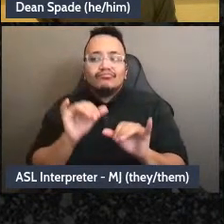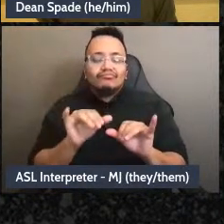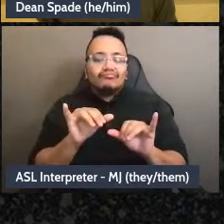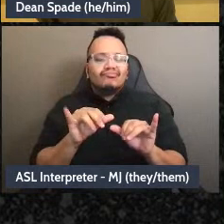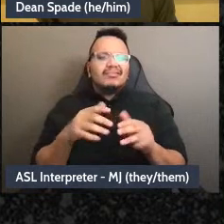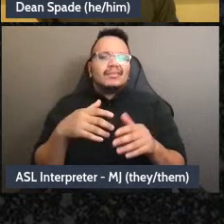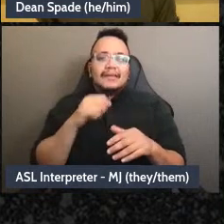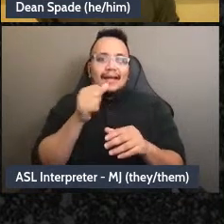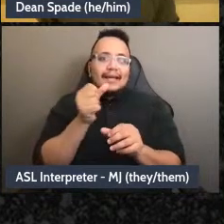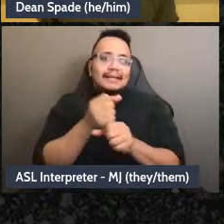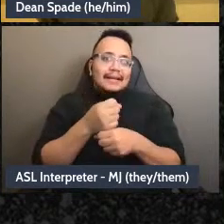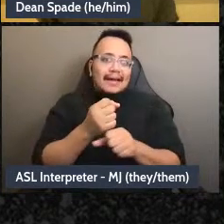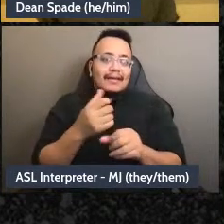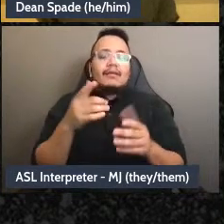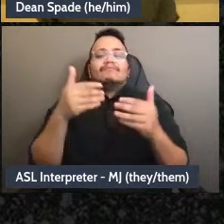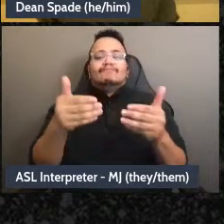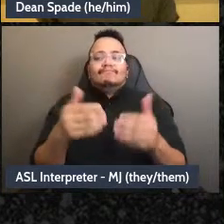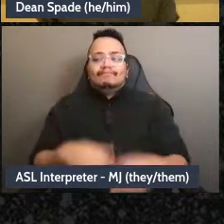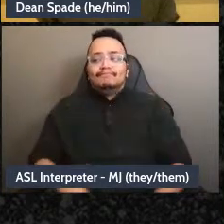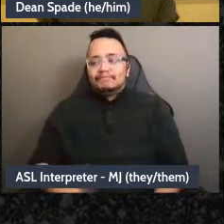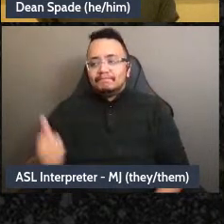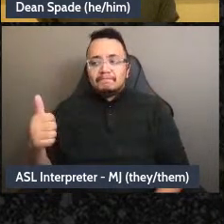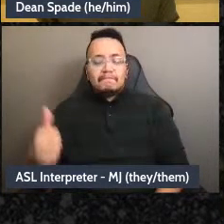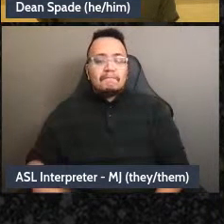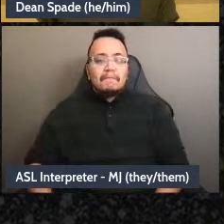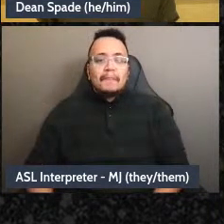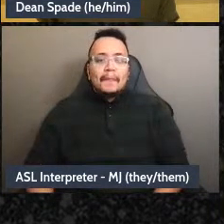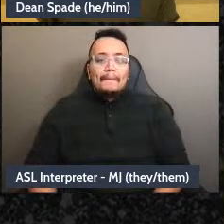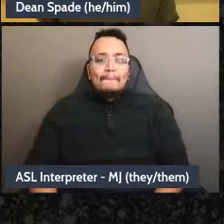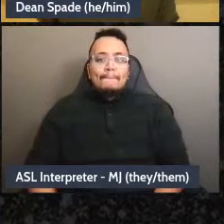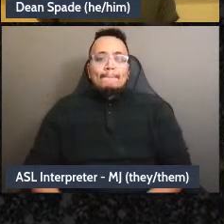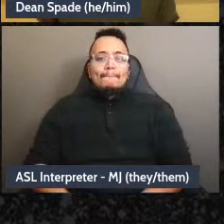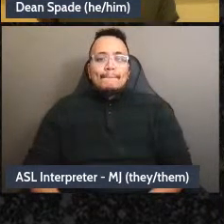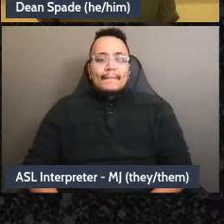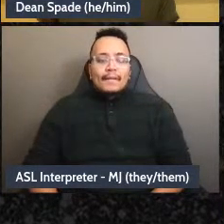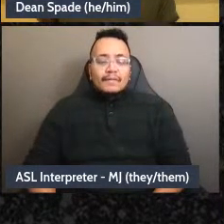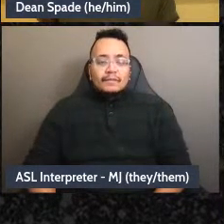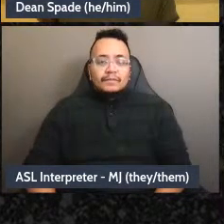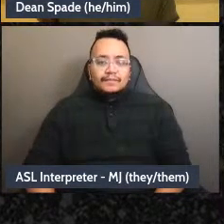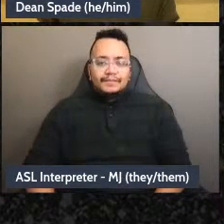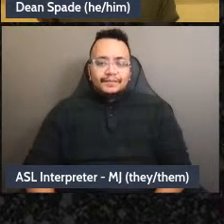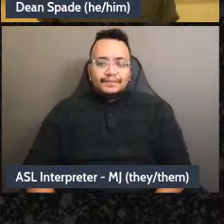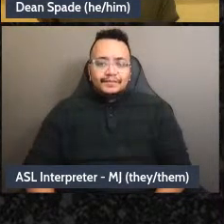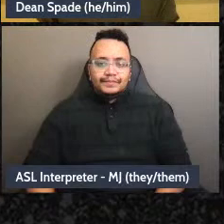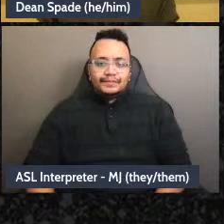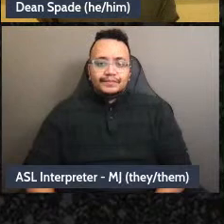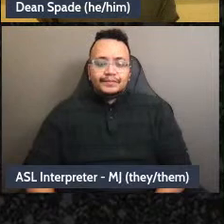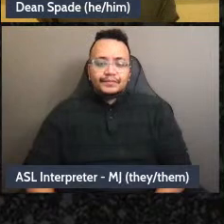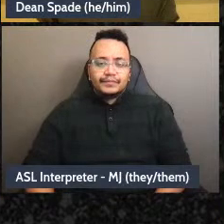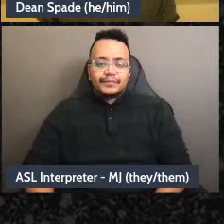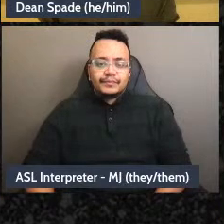I'm just gonna see if I do this whether I could make it go a little bit,